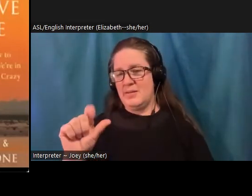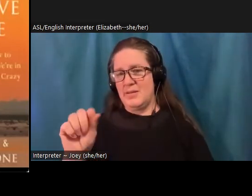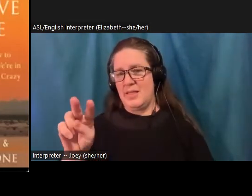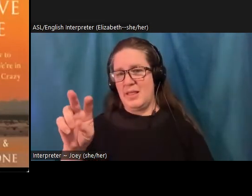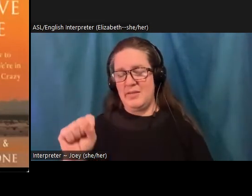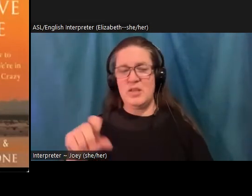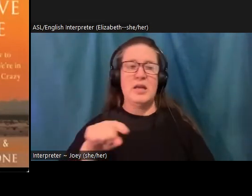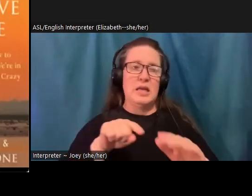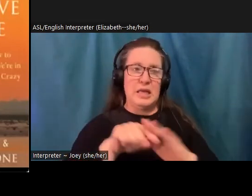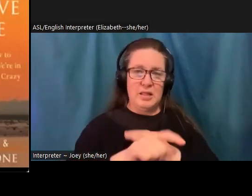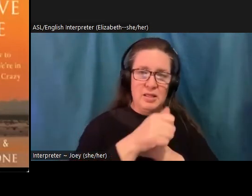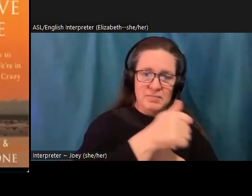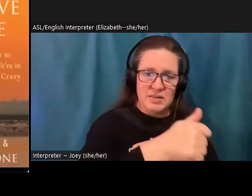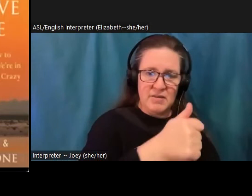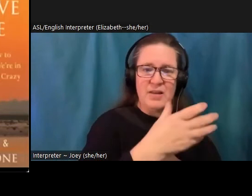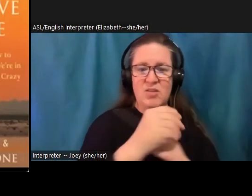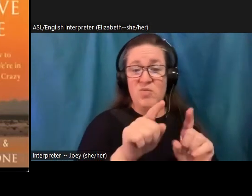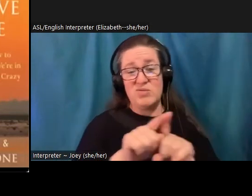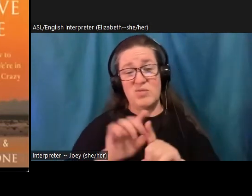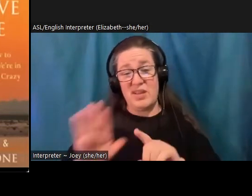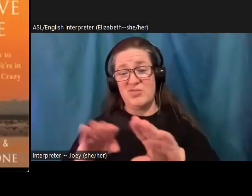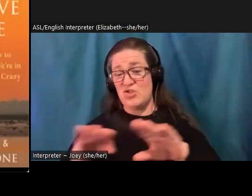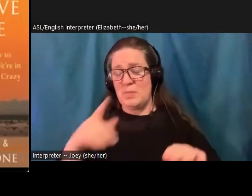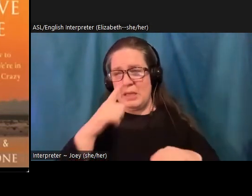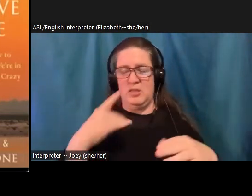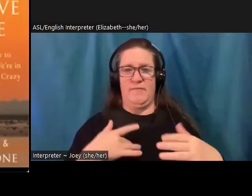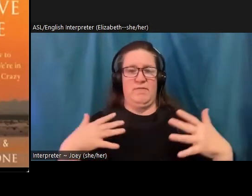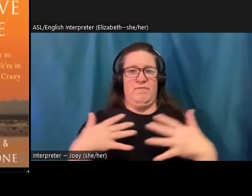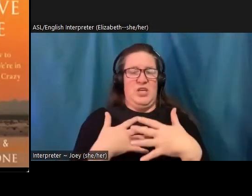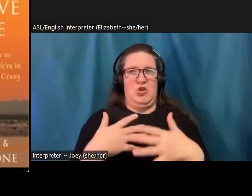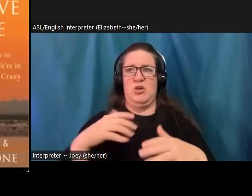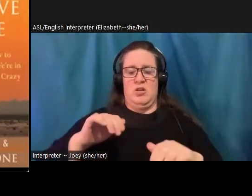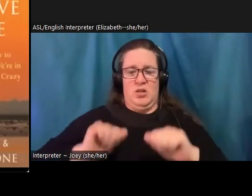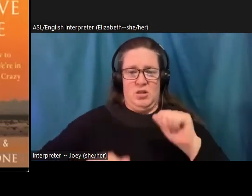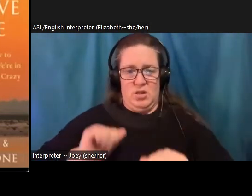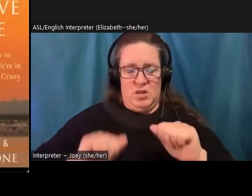and uncertainty. I think that this is a good platform to start